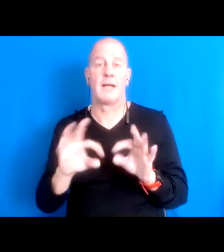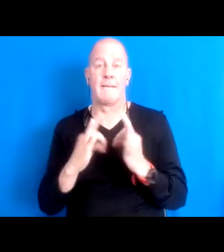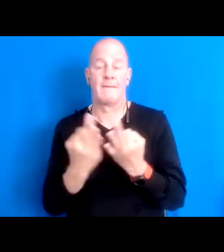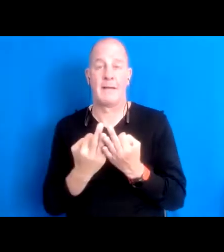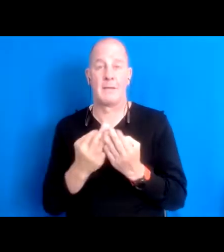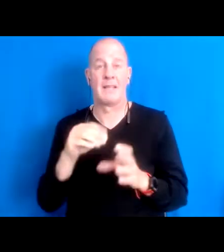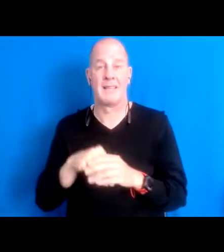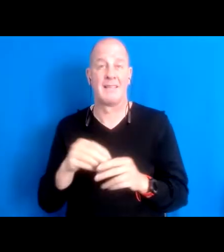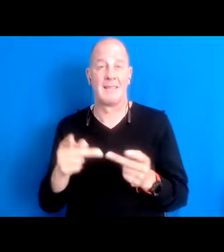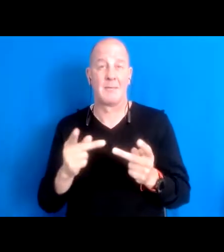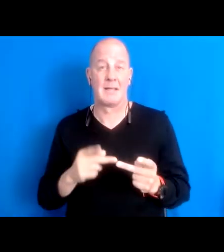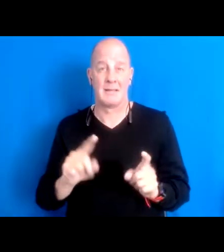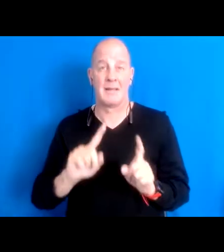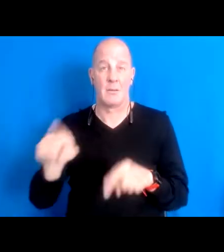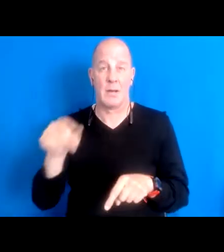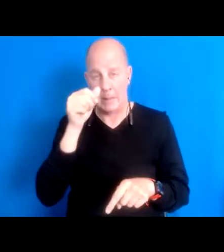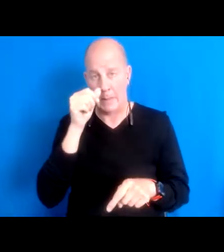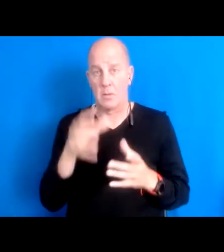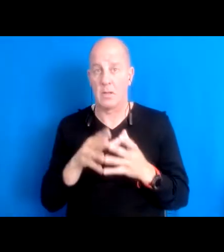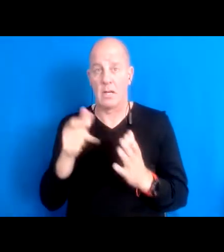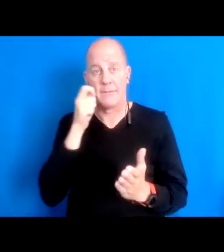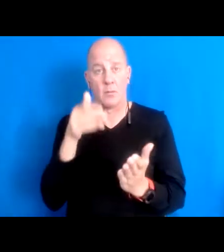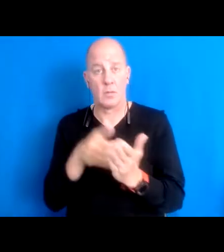And so dealt with quite a lot of racism and homophobia as a young child.